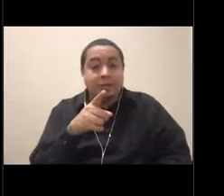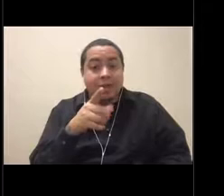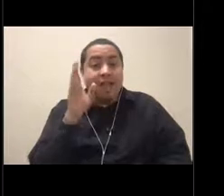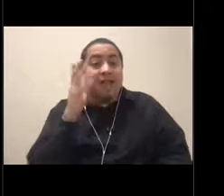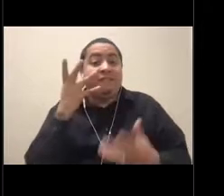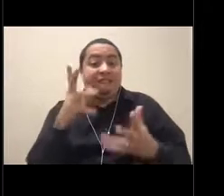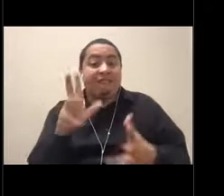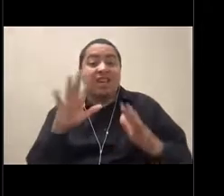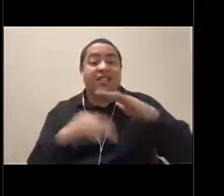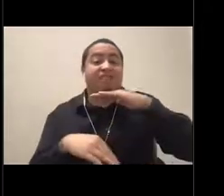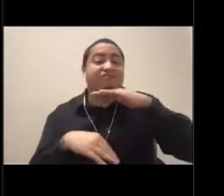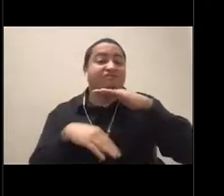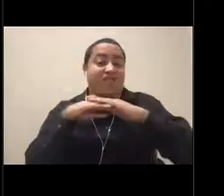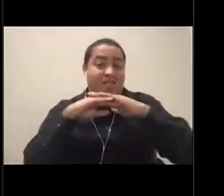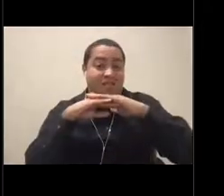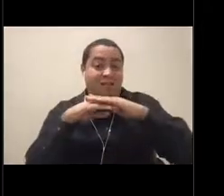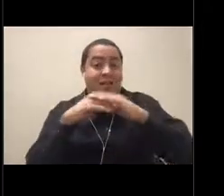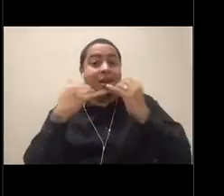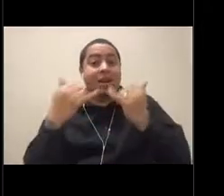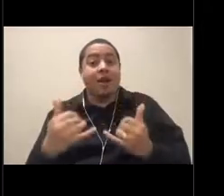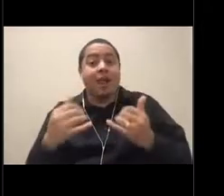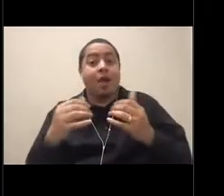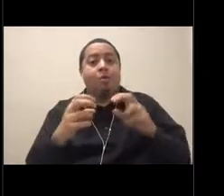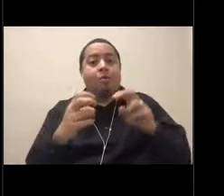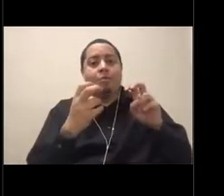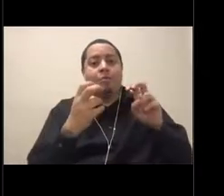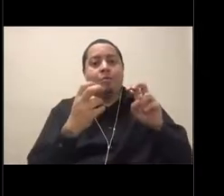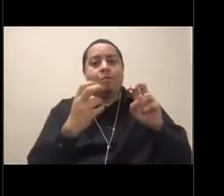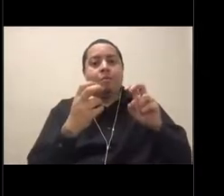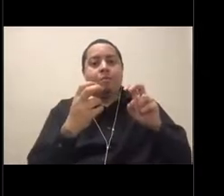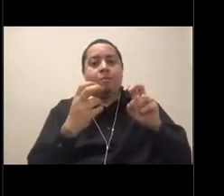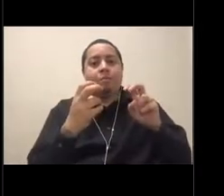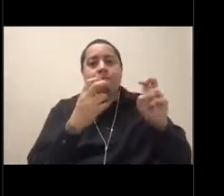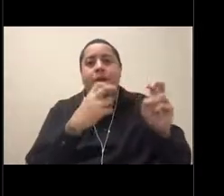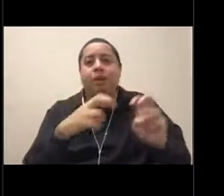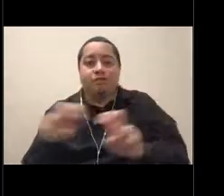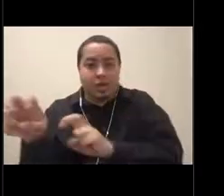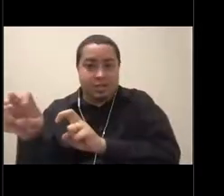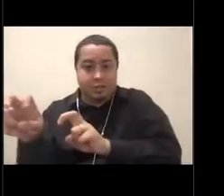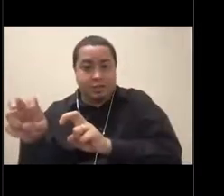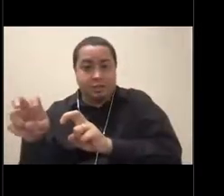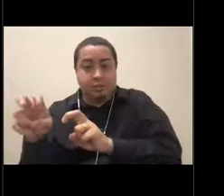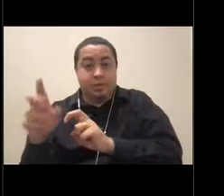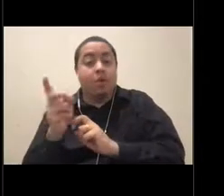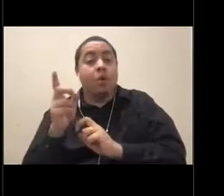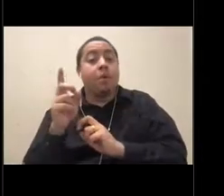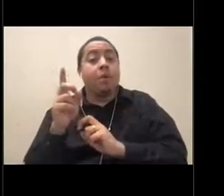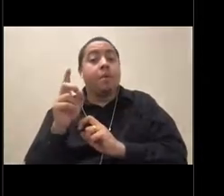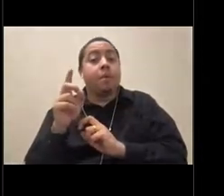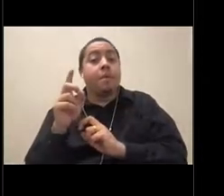now I can start my migration. Leatherback sea turtles actually have their nesting beaches in Indonesia.